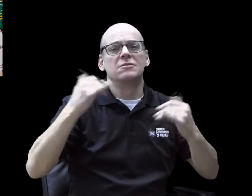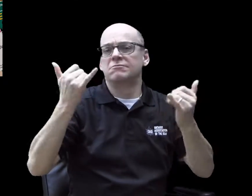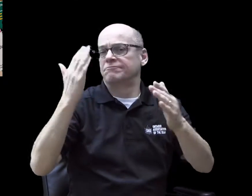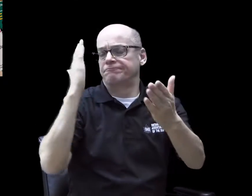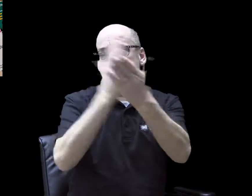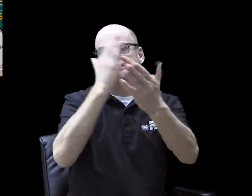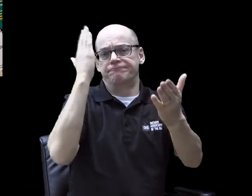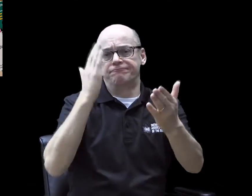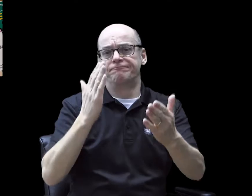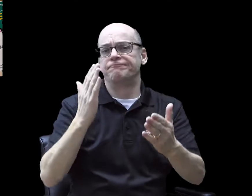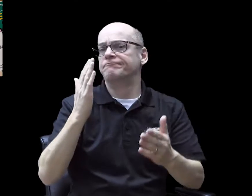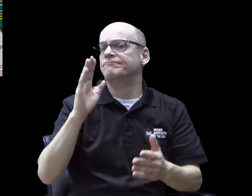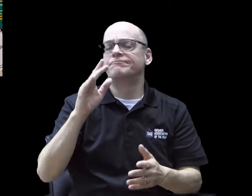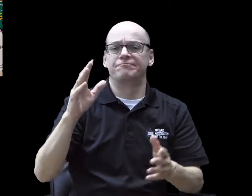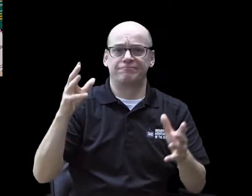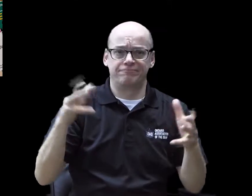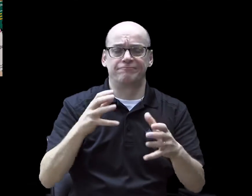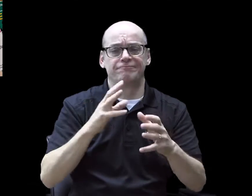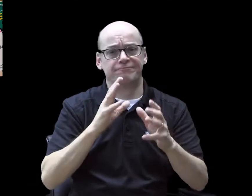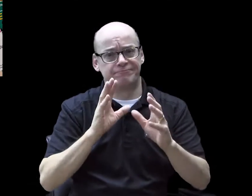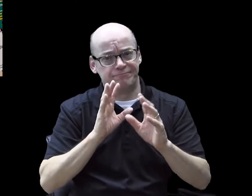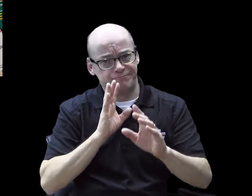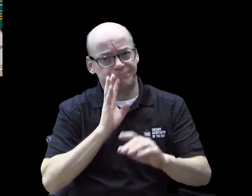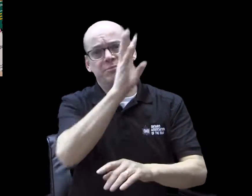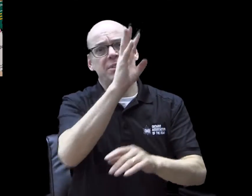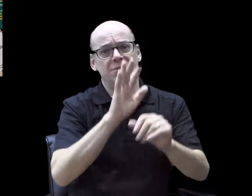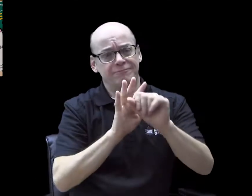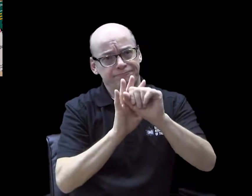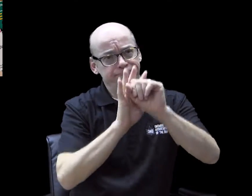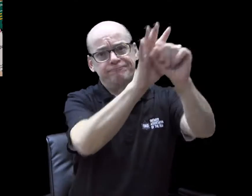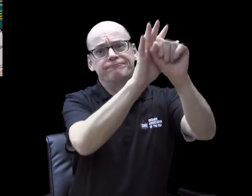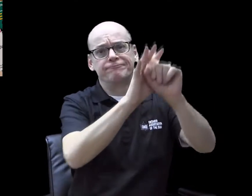This has to be stopped. By speaking out and joining forces,